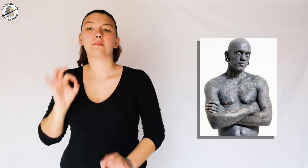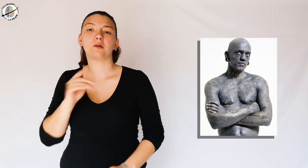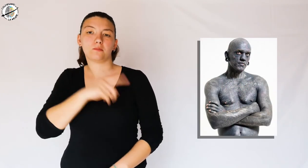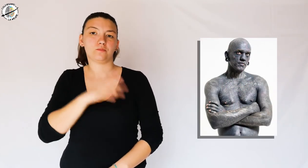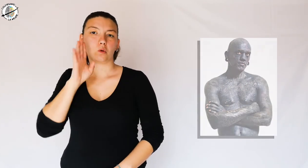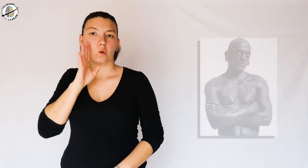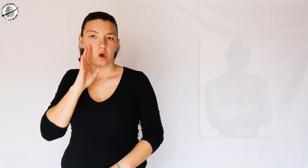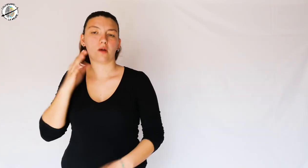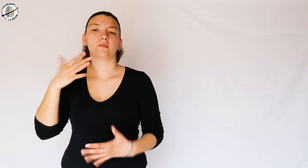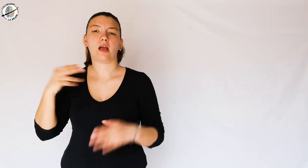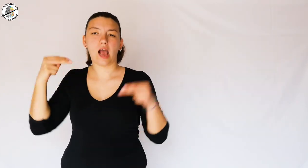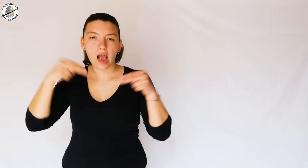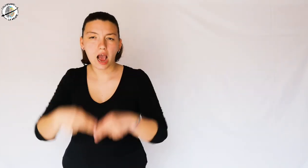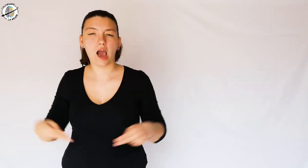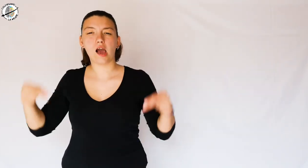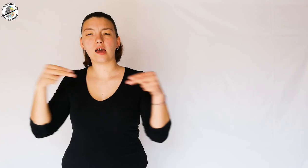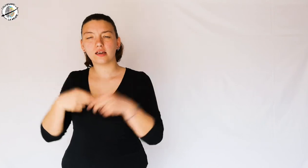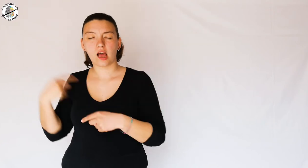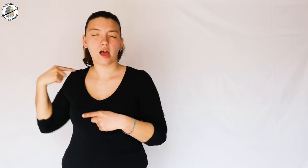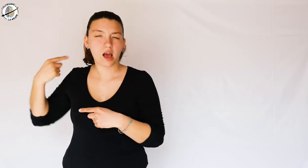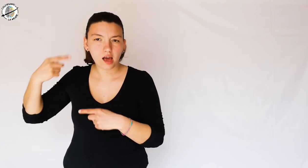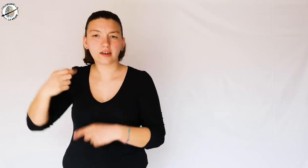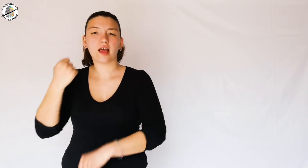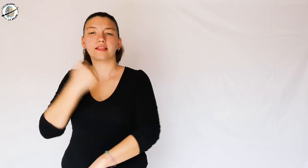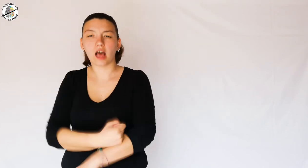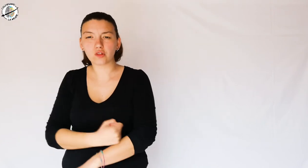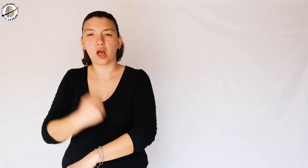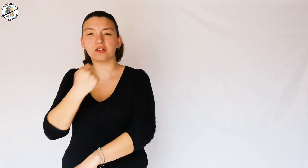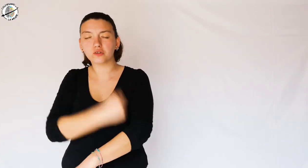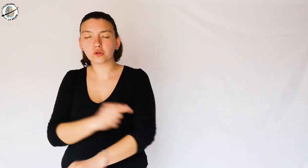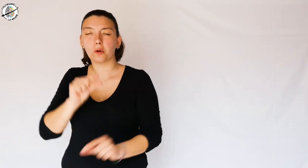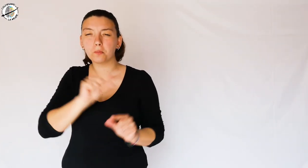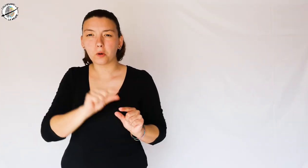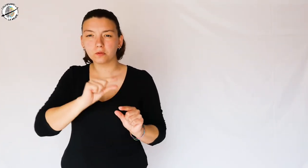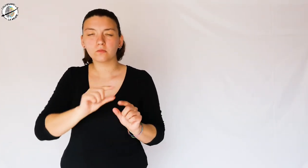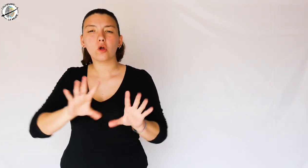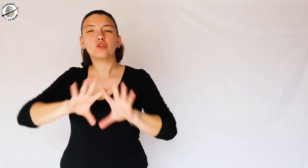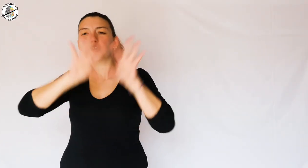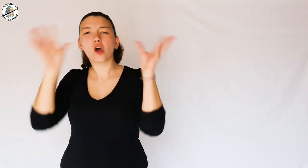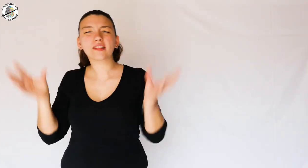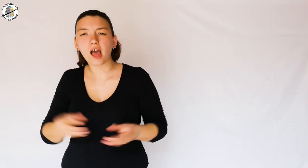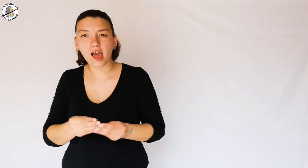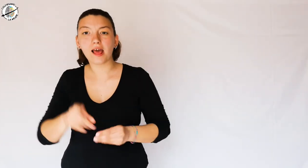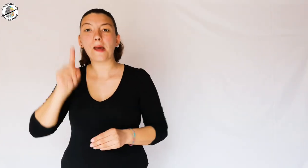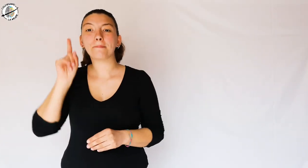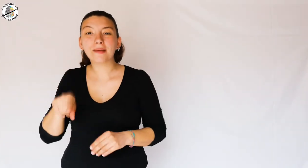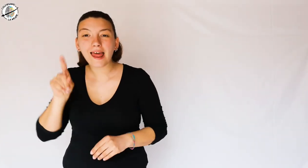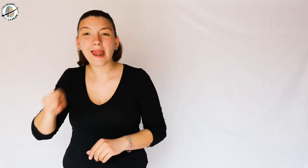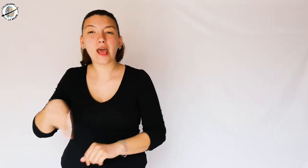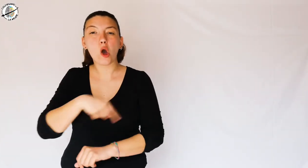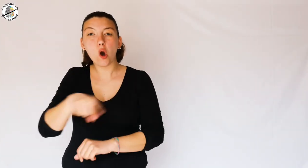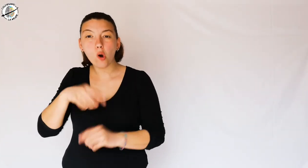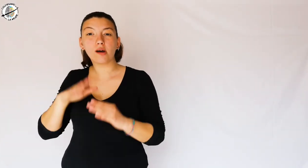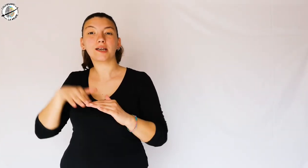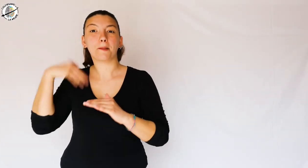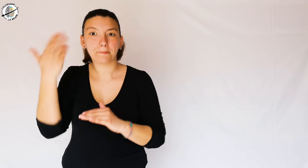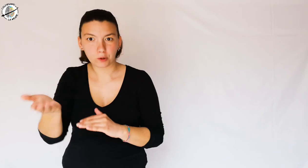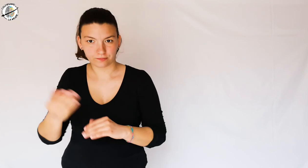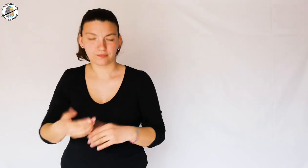For years he has undergone over a thousand hours of tattoo sessions.